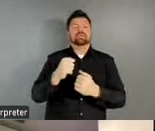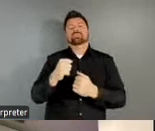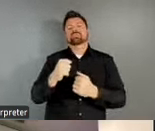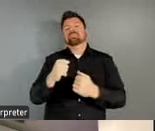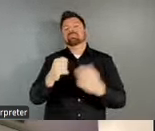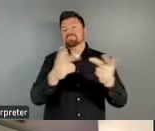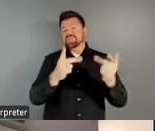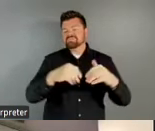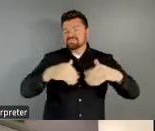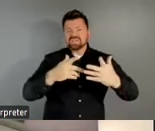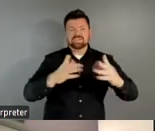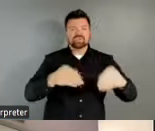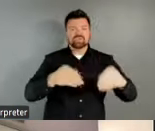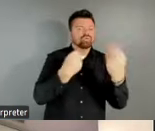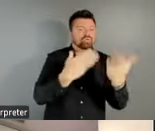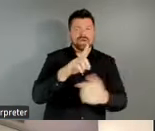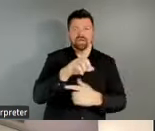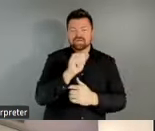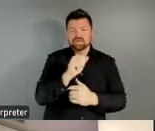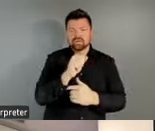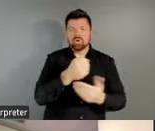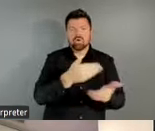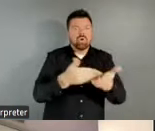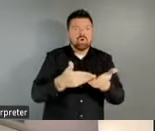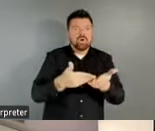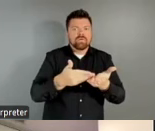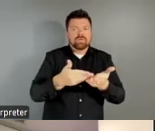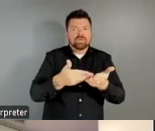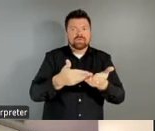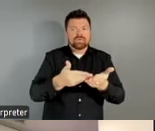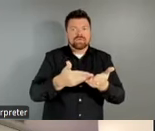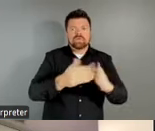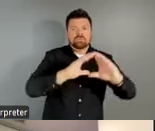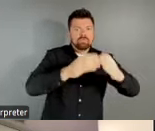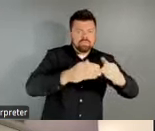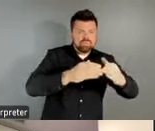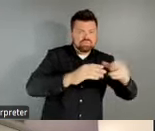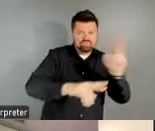LAAs often exhibit higher proportions of people of color and renter occupied households compared to